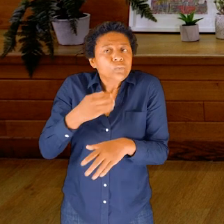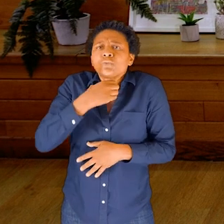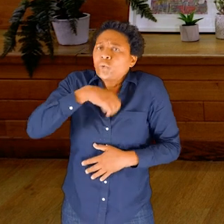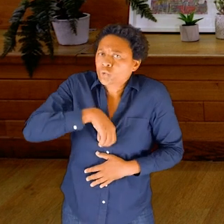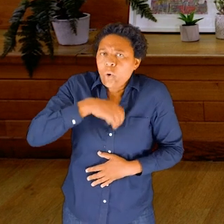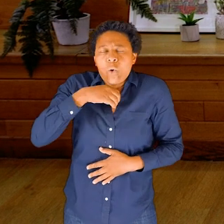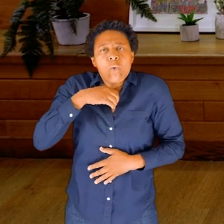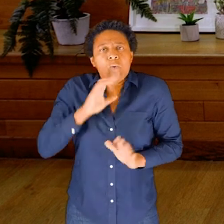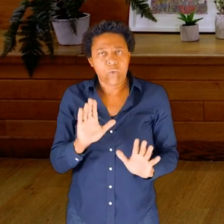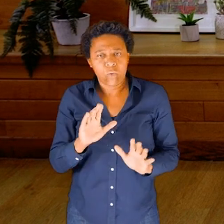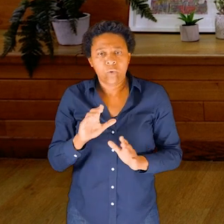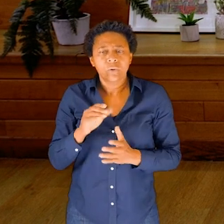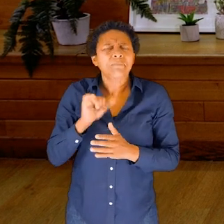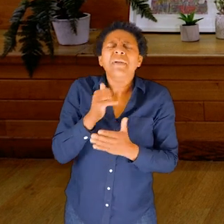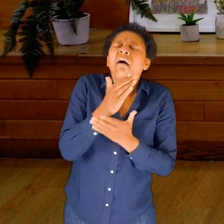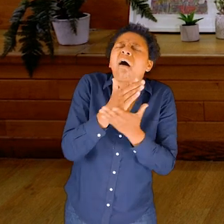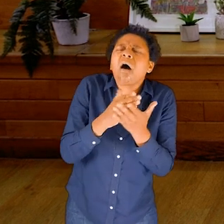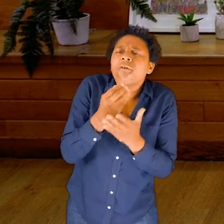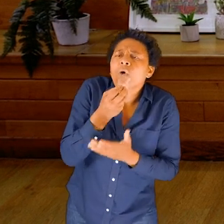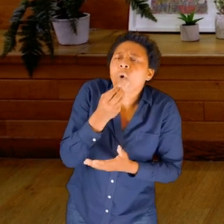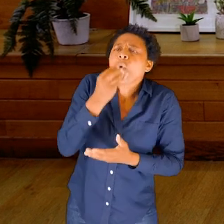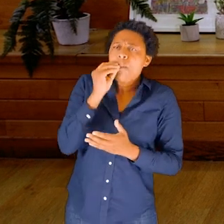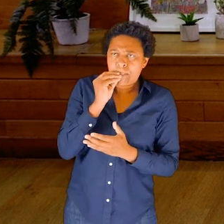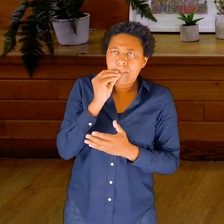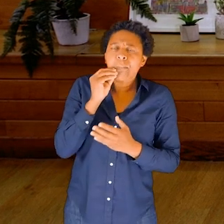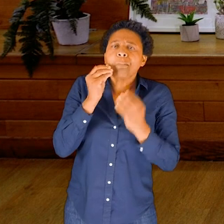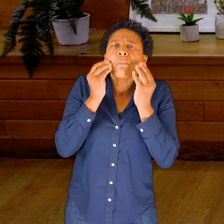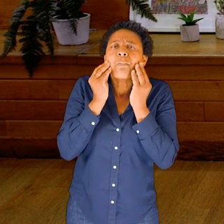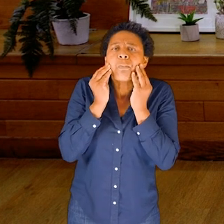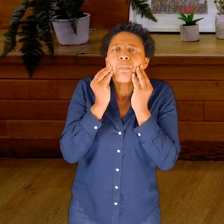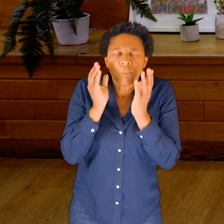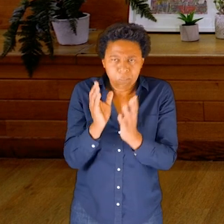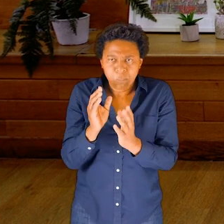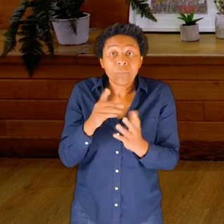So just perhaps half full, holding water in the mouth, and we’ll start to do a bit of moving.